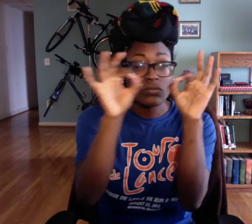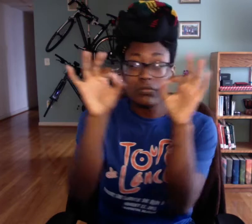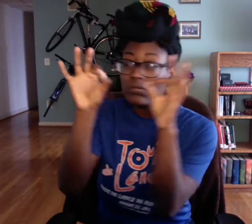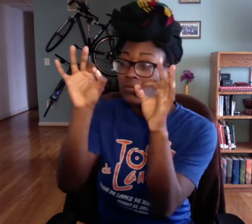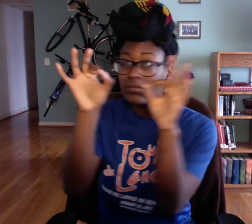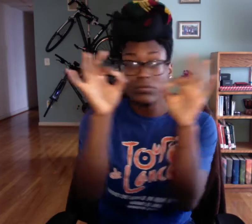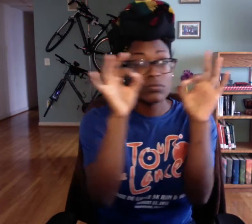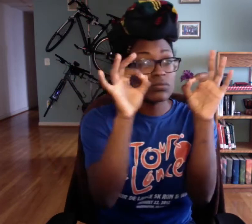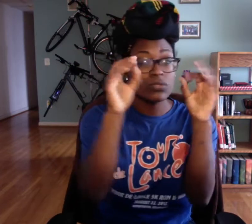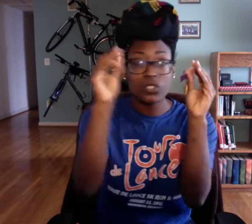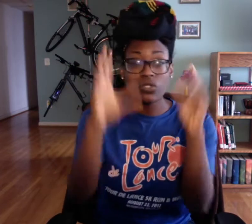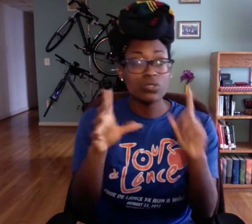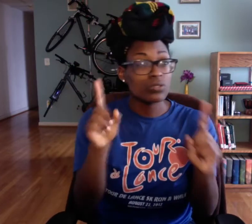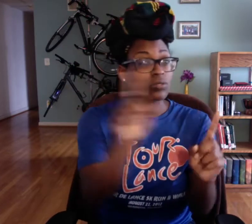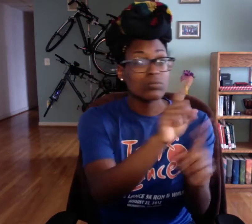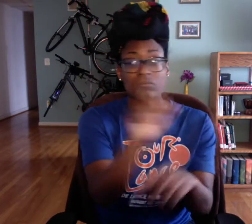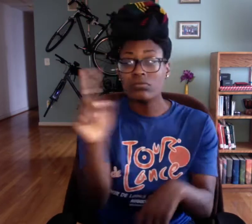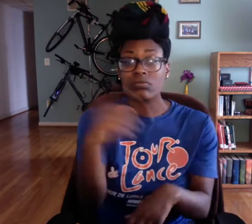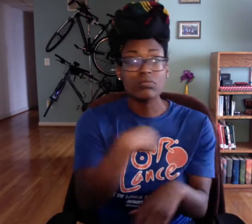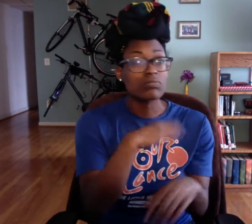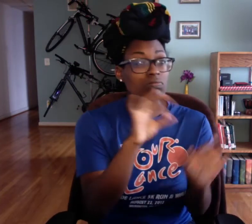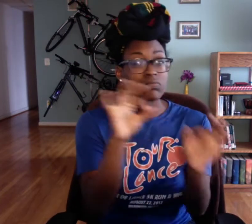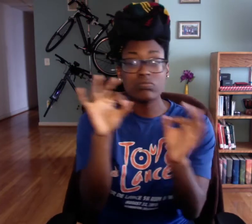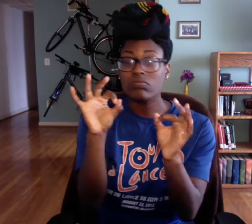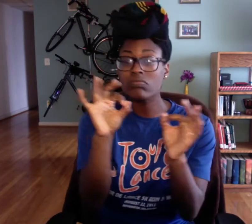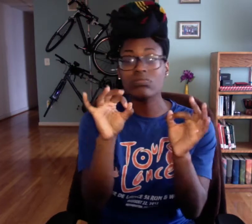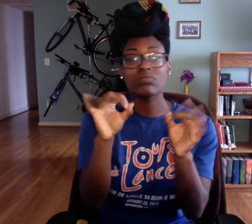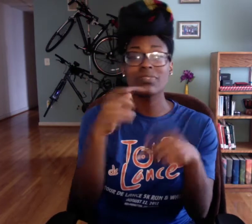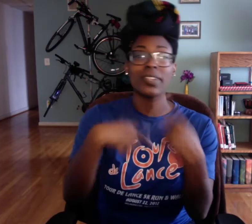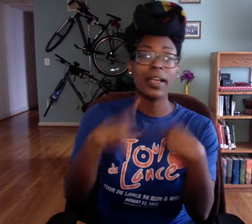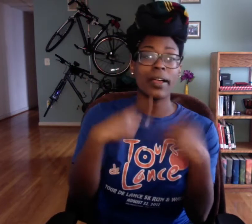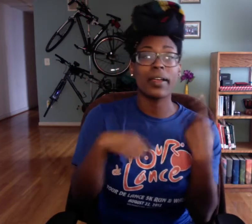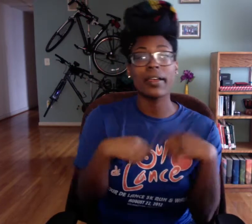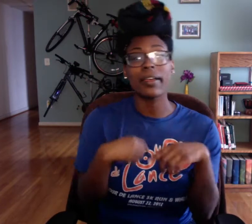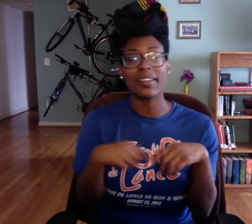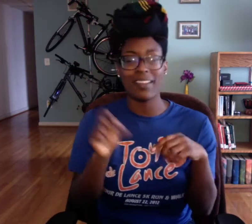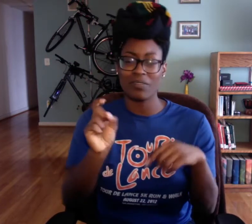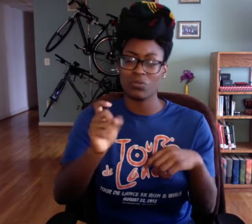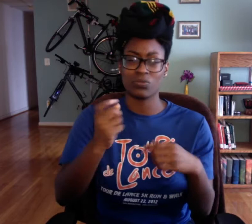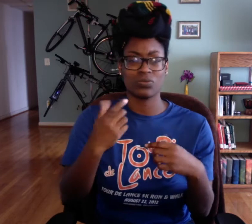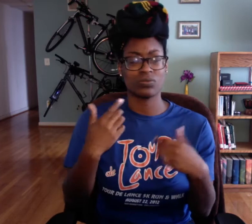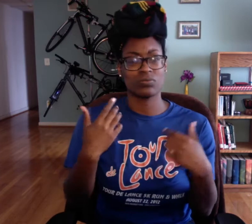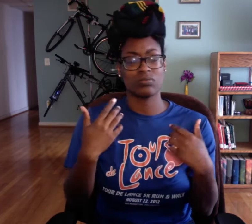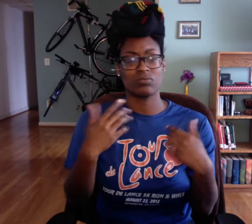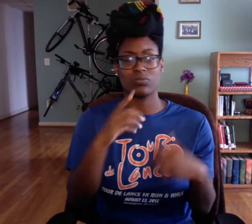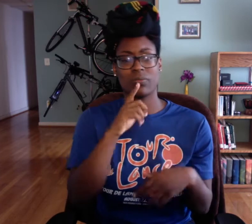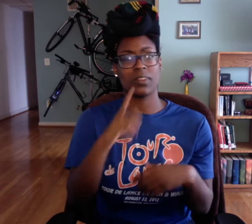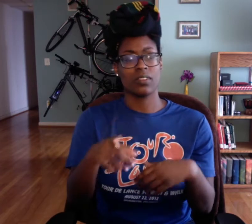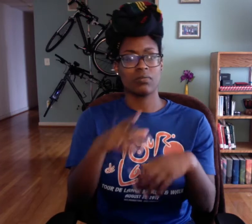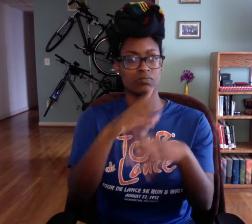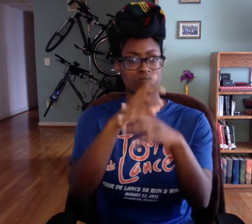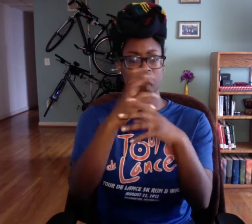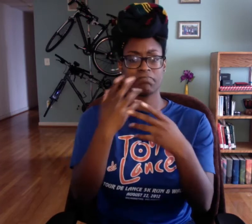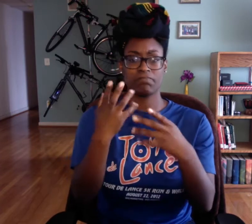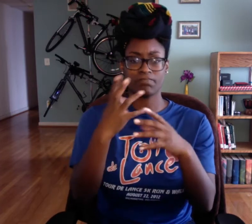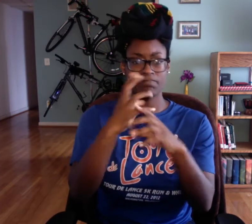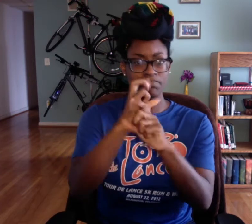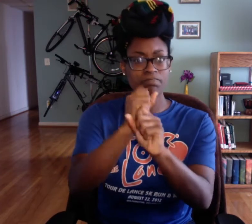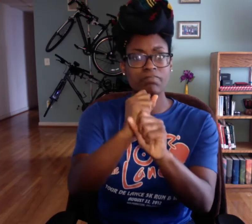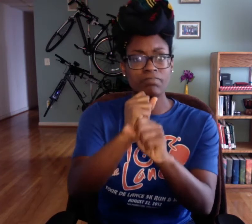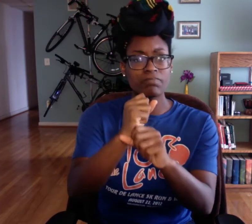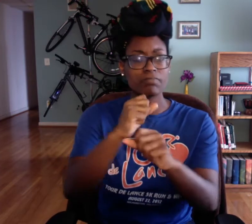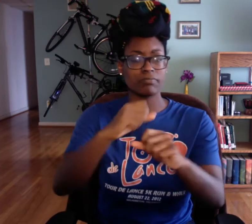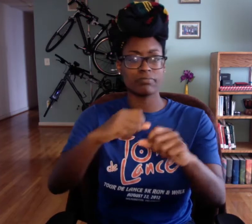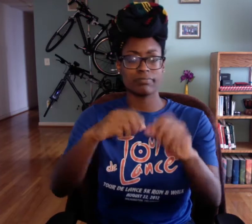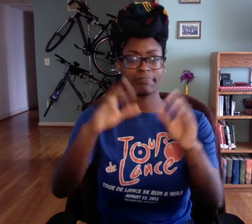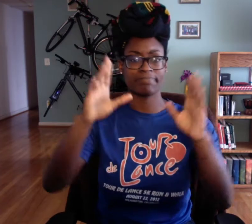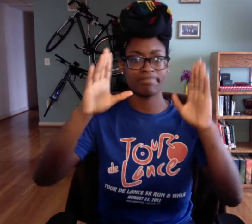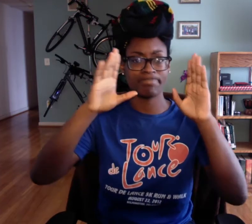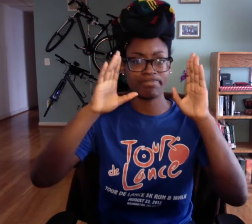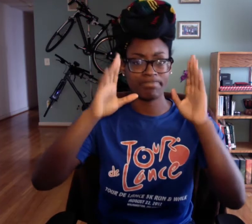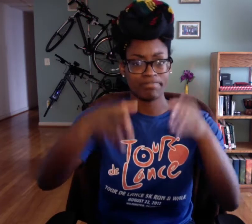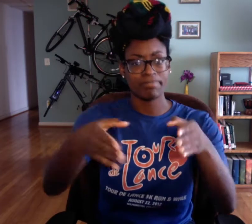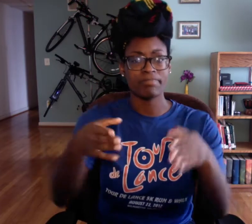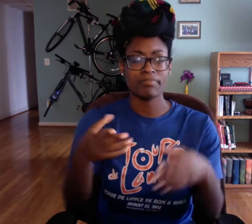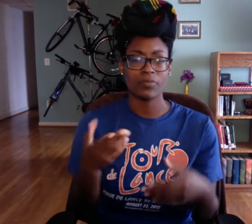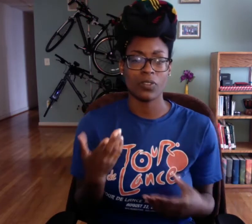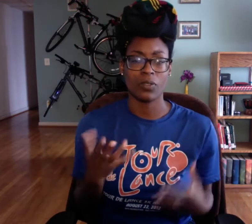You have to always have your eyes open or you'll miss information.